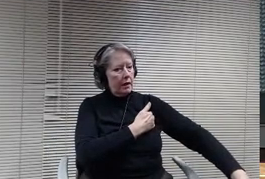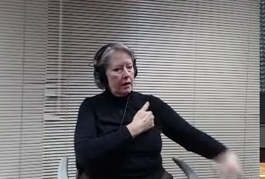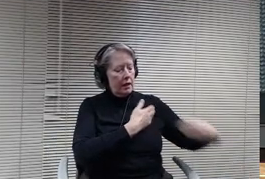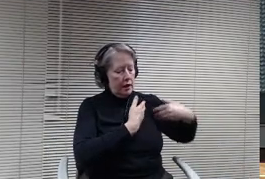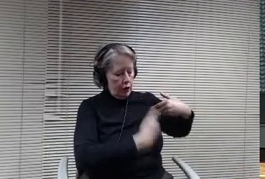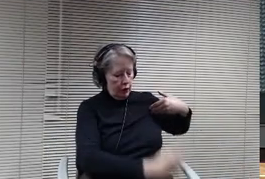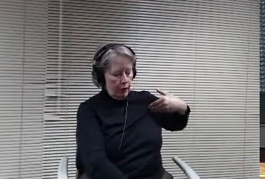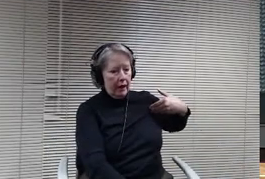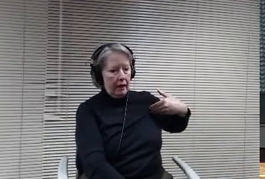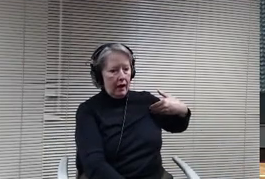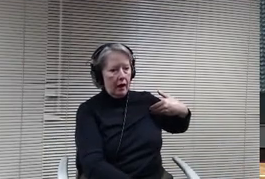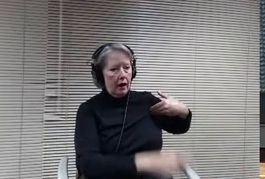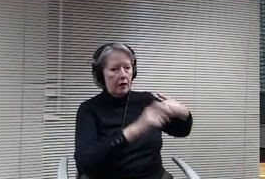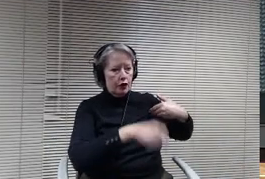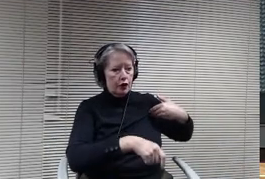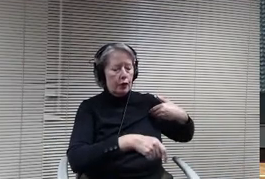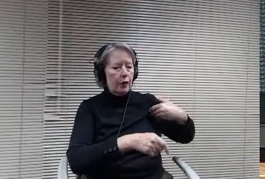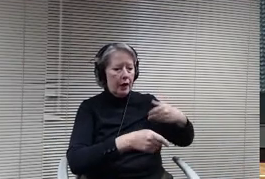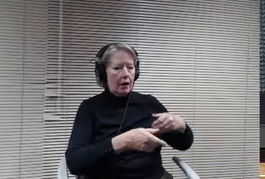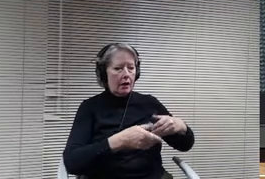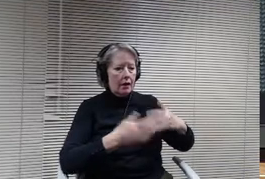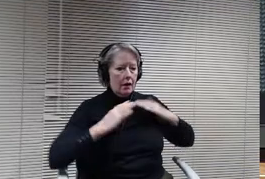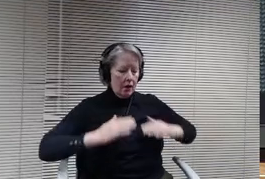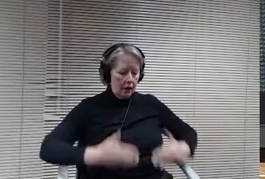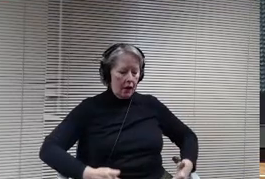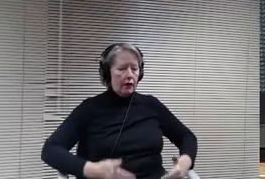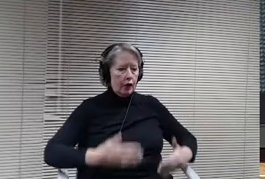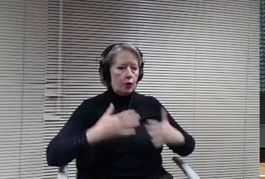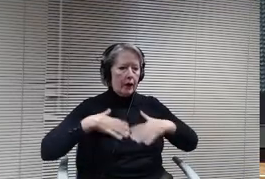That drawing is in our illustration, I should say so I